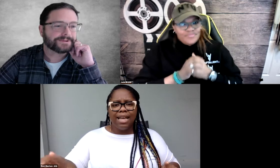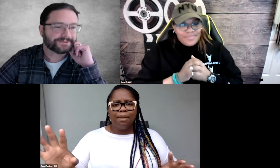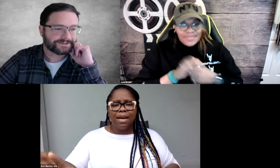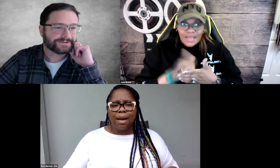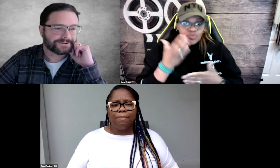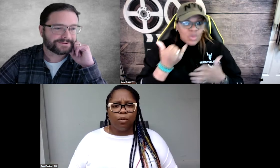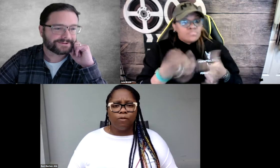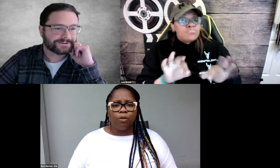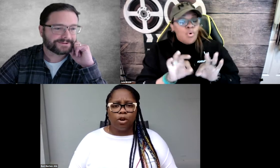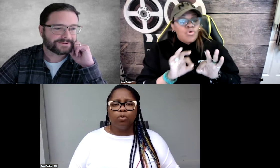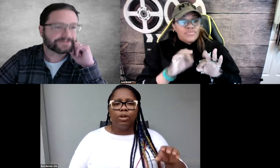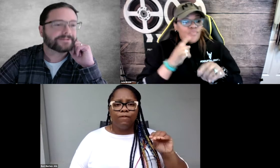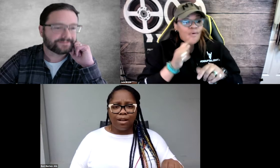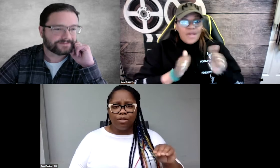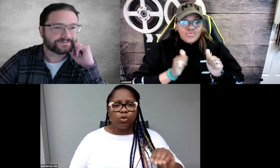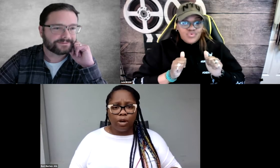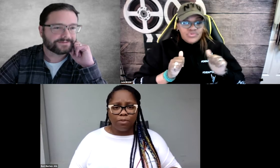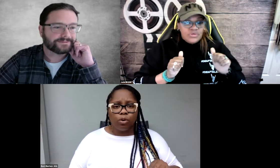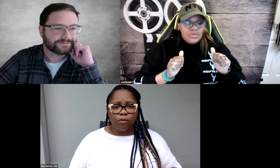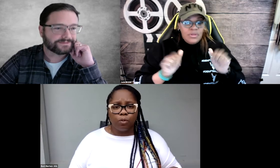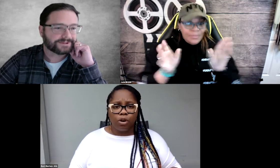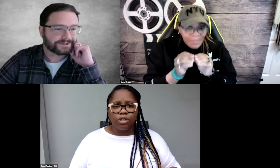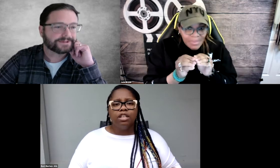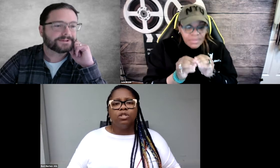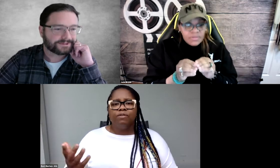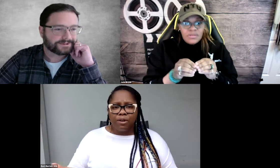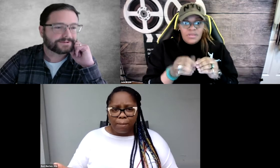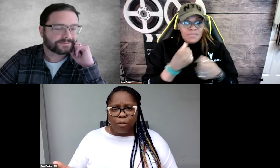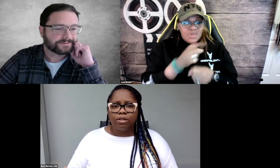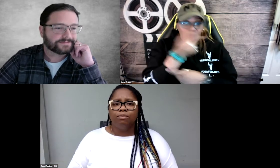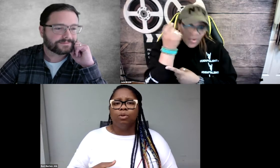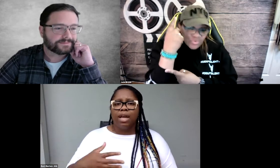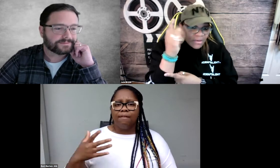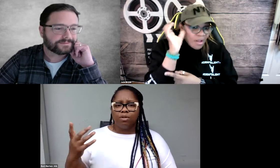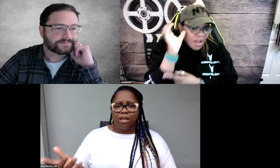And it might not be word for word. We follow the script word for word. So it's very important when we have those